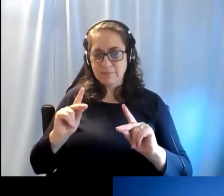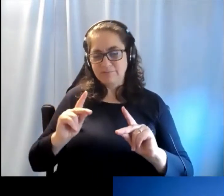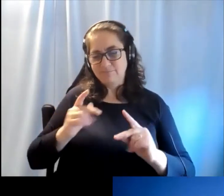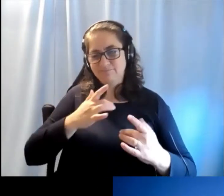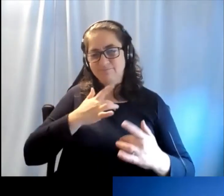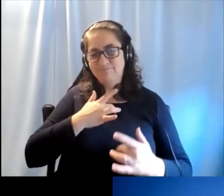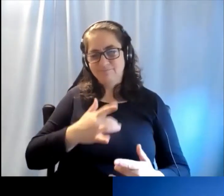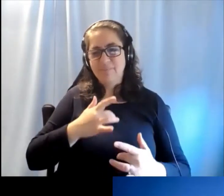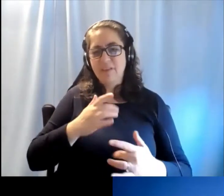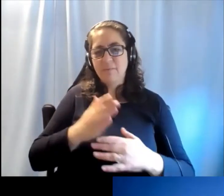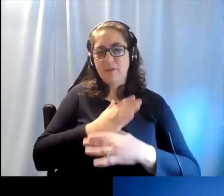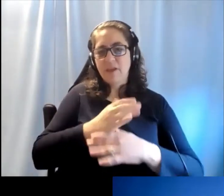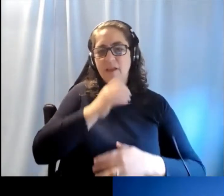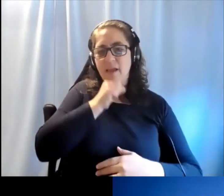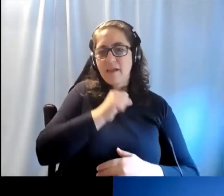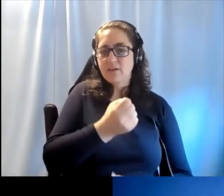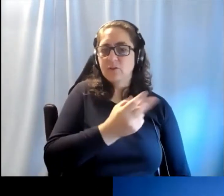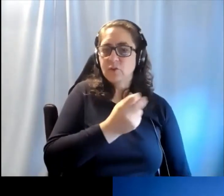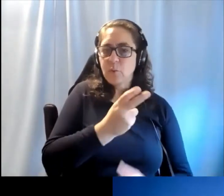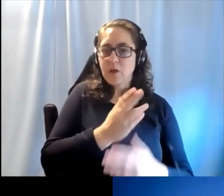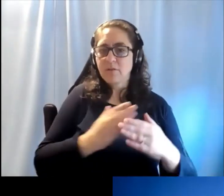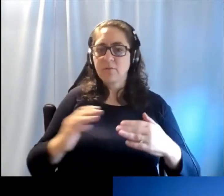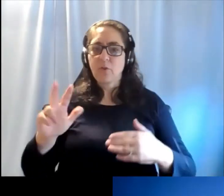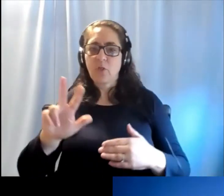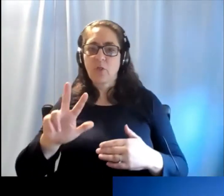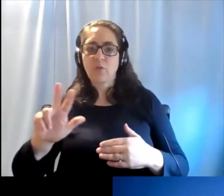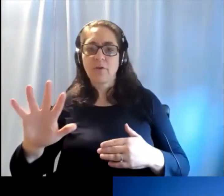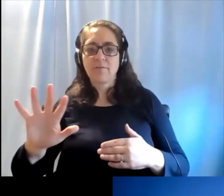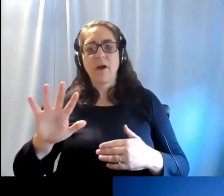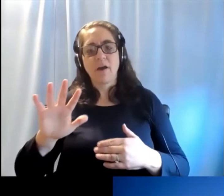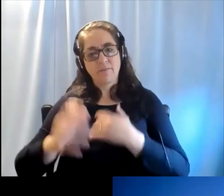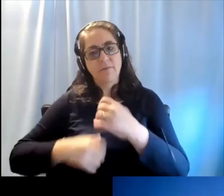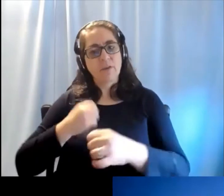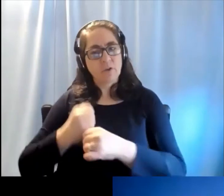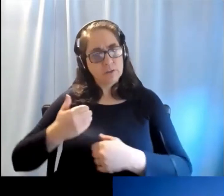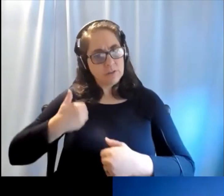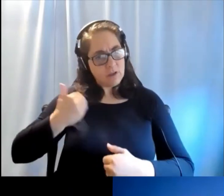this billion, they are typically between the ages of 12 to 35 years.